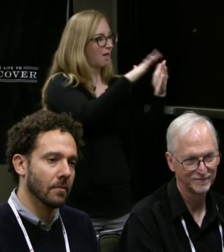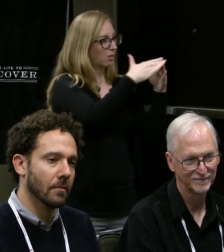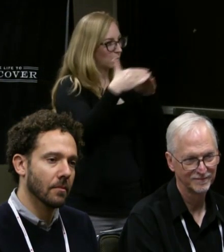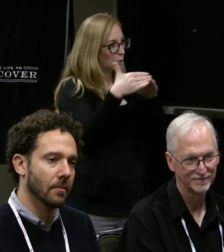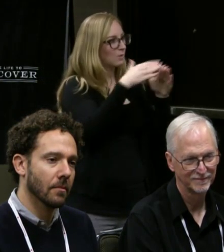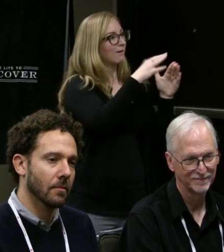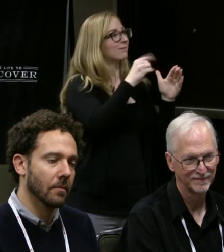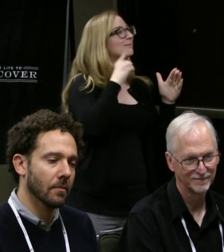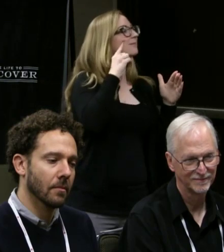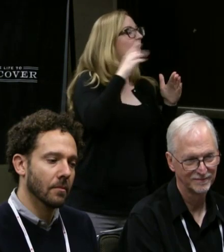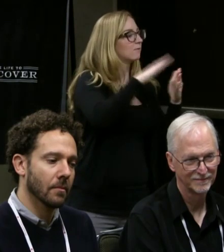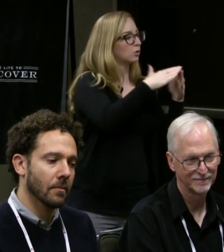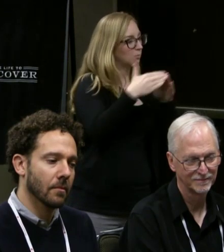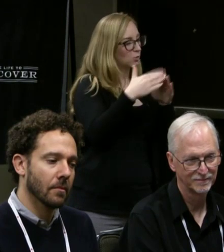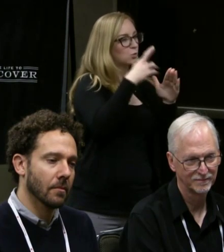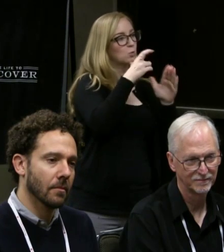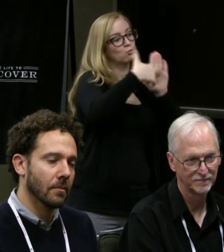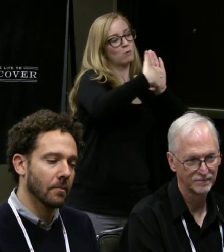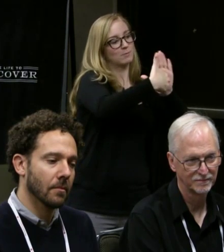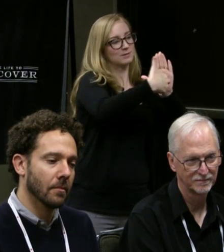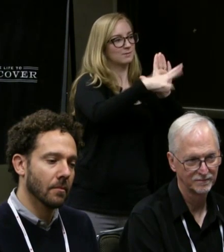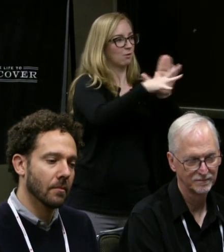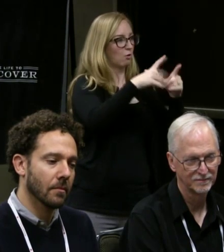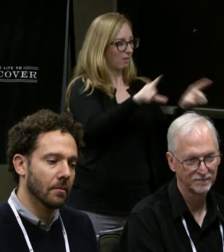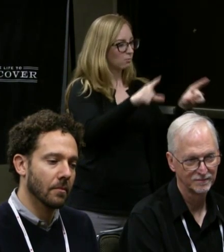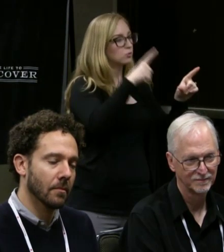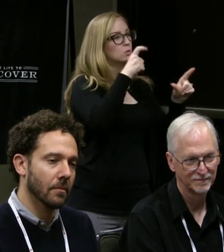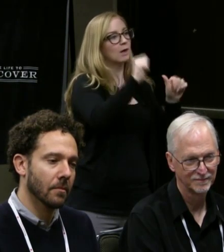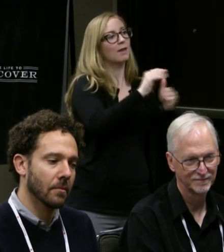that language to lead and facilitate and teach,